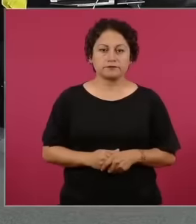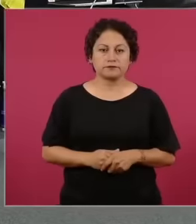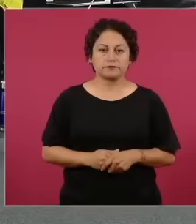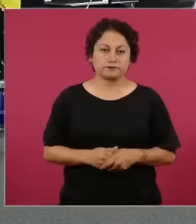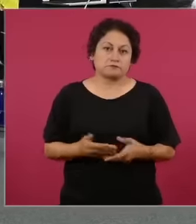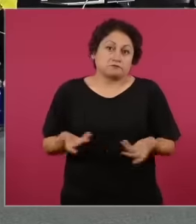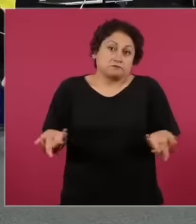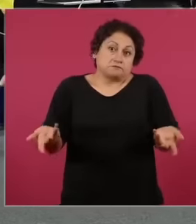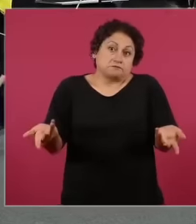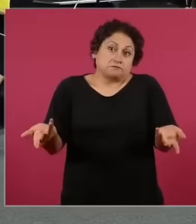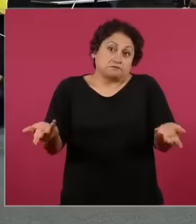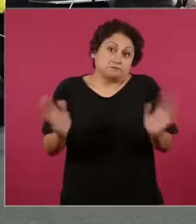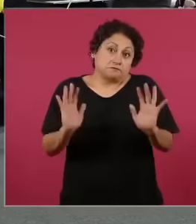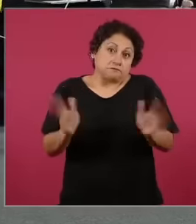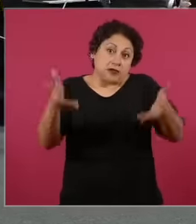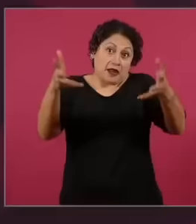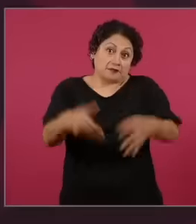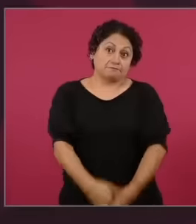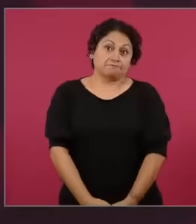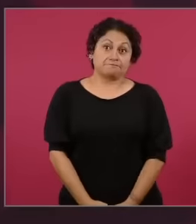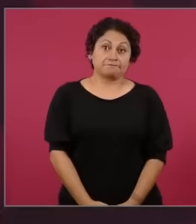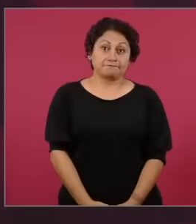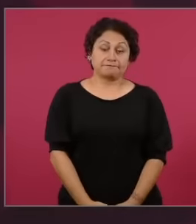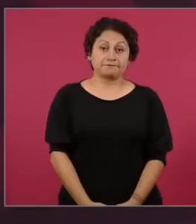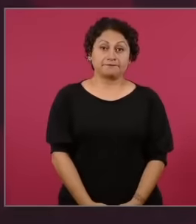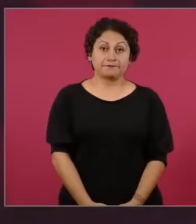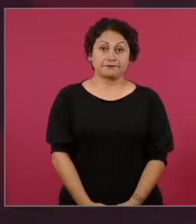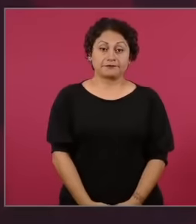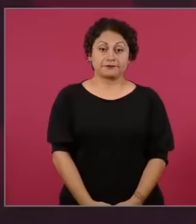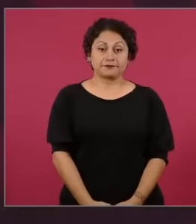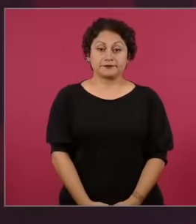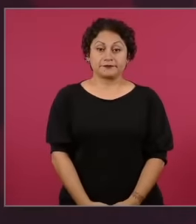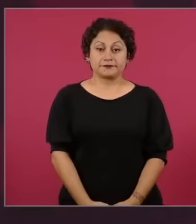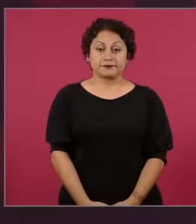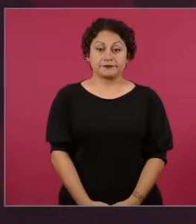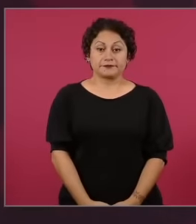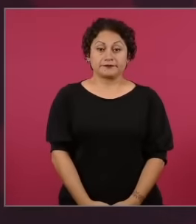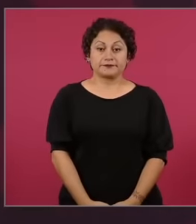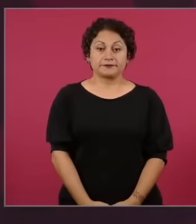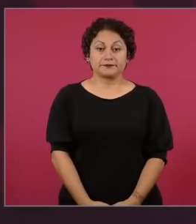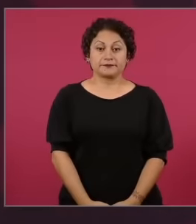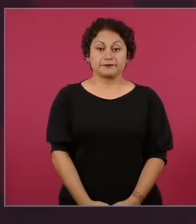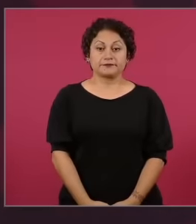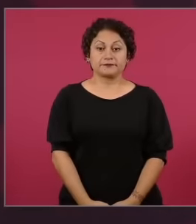they've already made my day. Let's go,